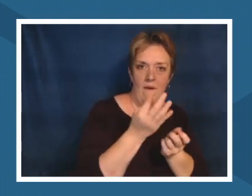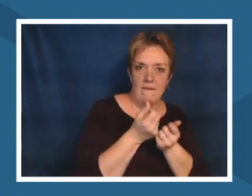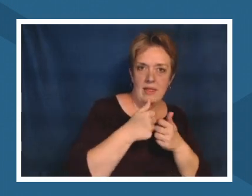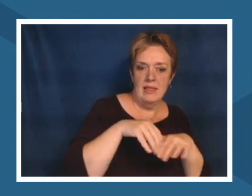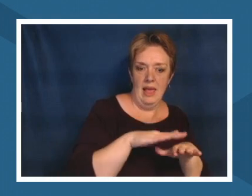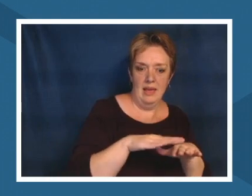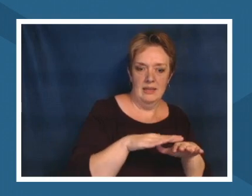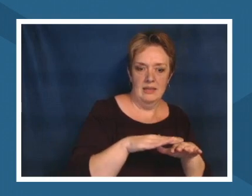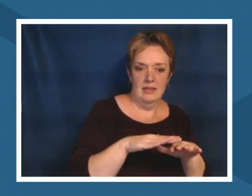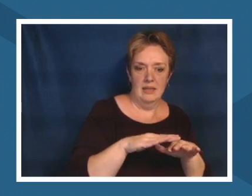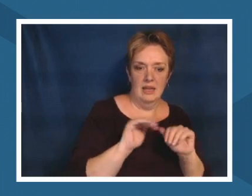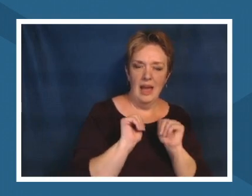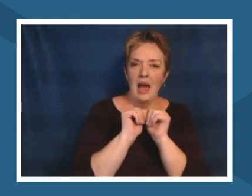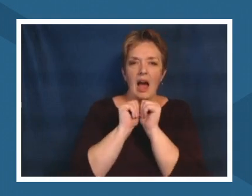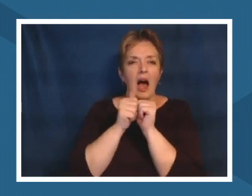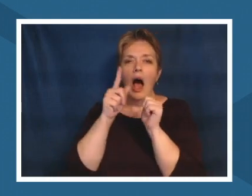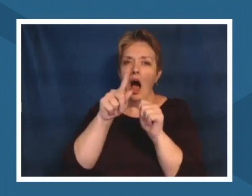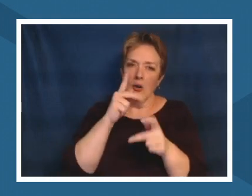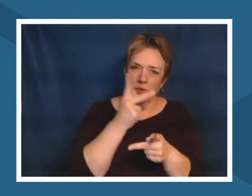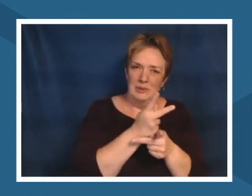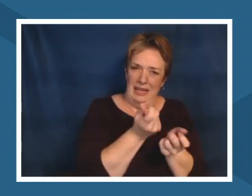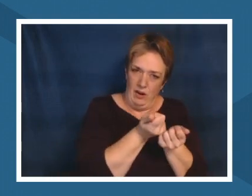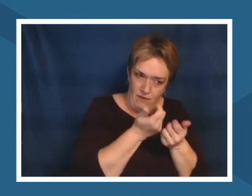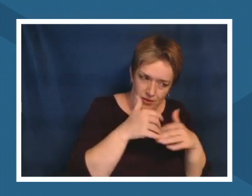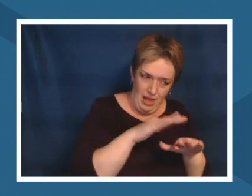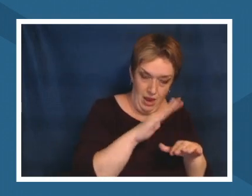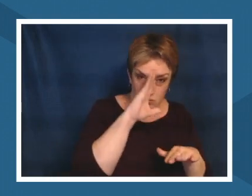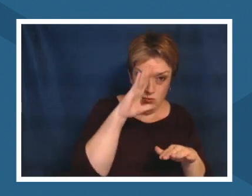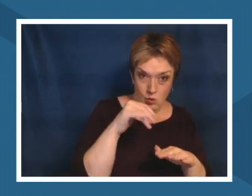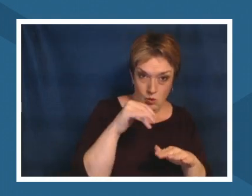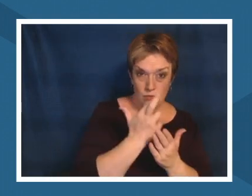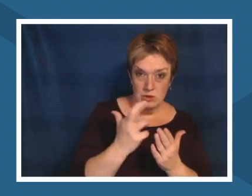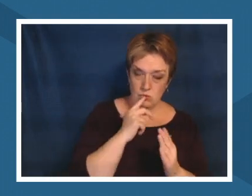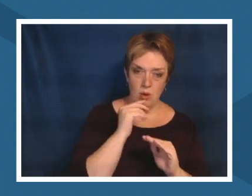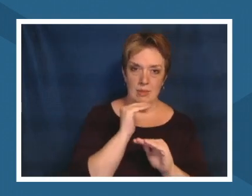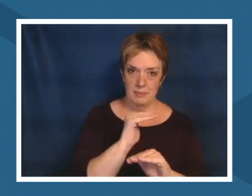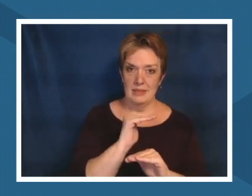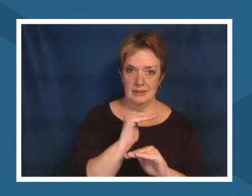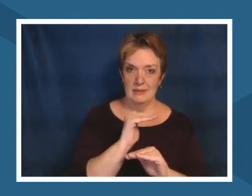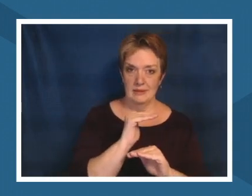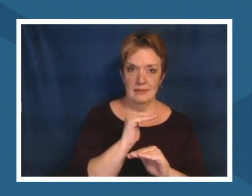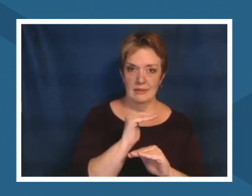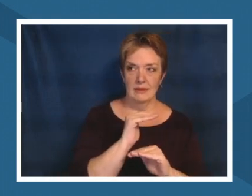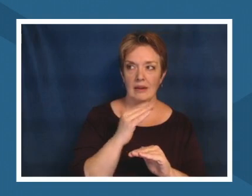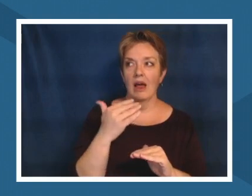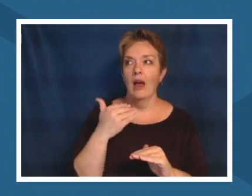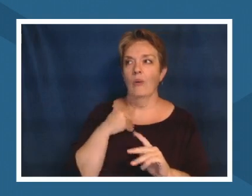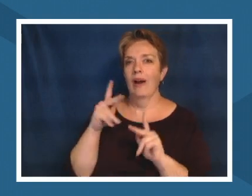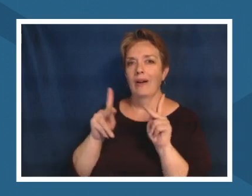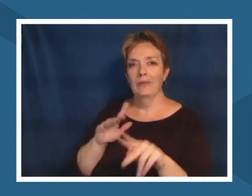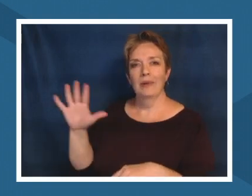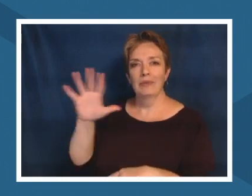limited resources knowing that